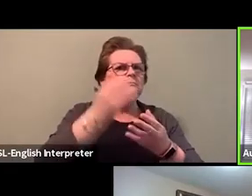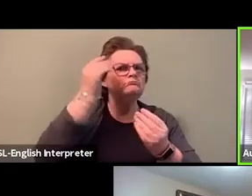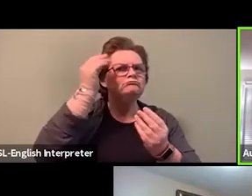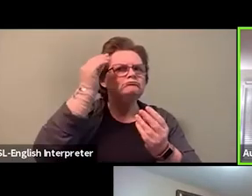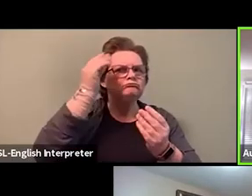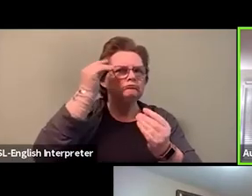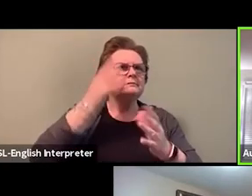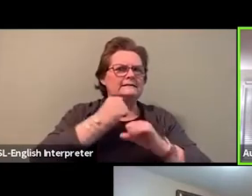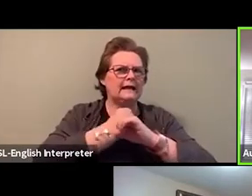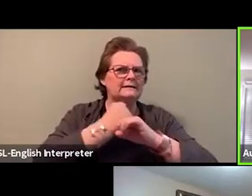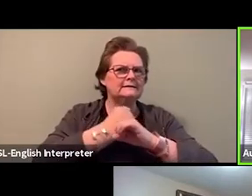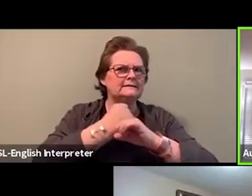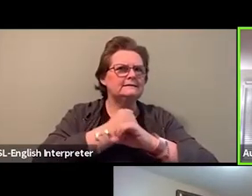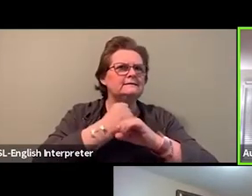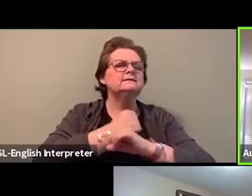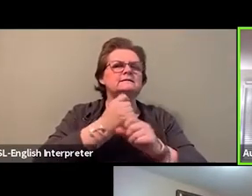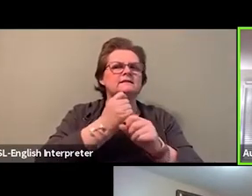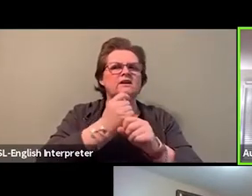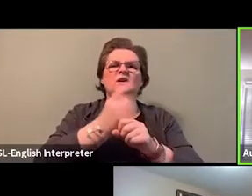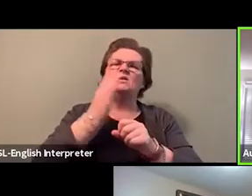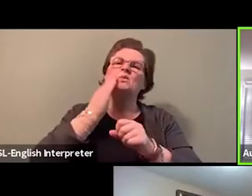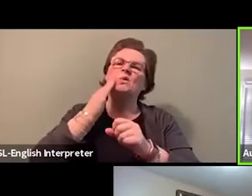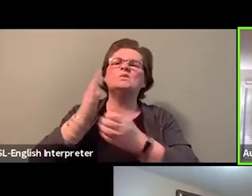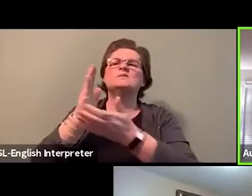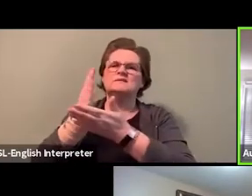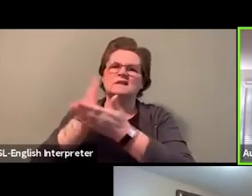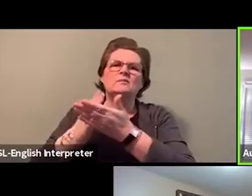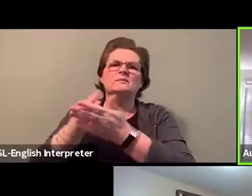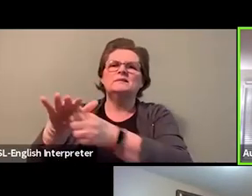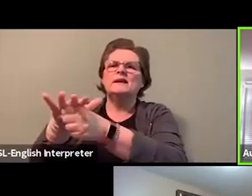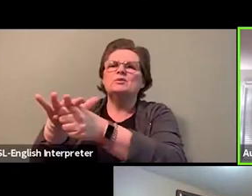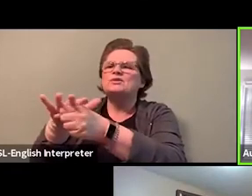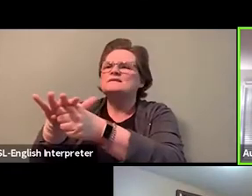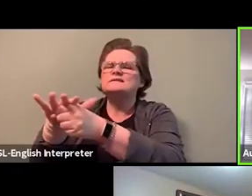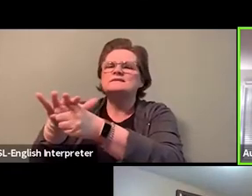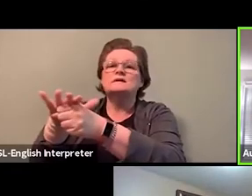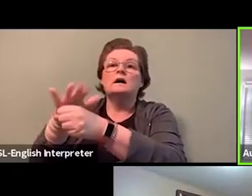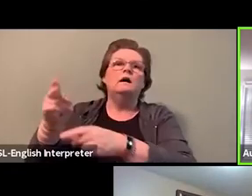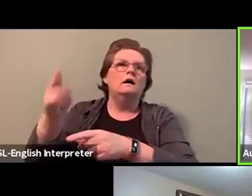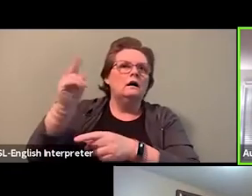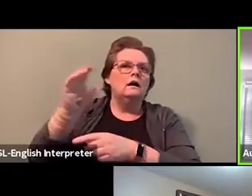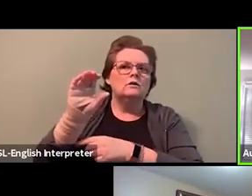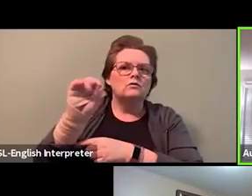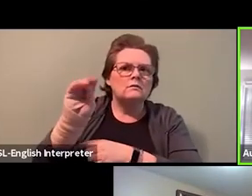you know, the criminal justice system, CAS education system. When I reviewed that data as a worker,